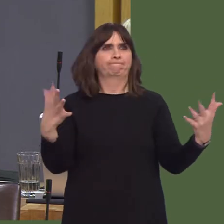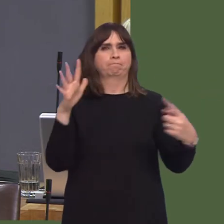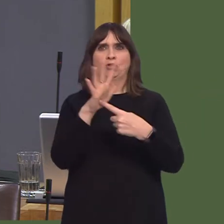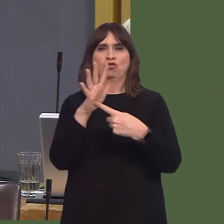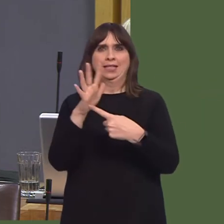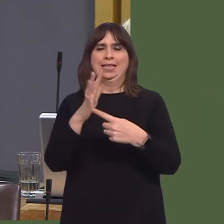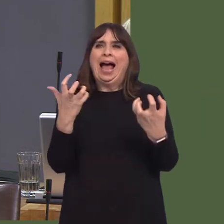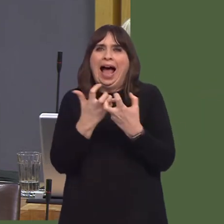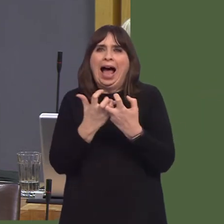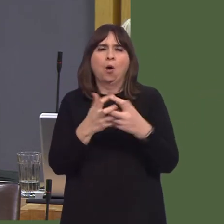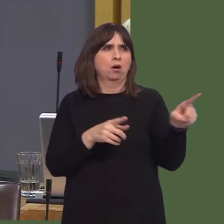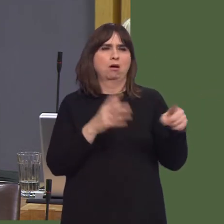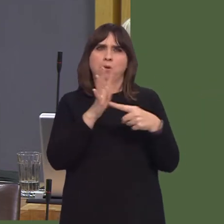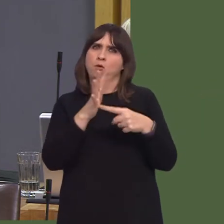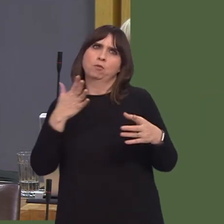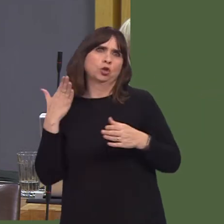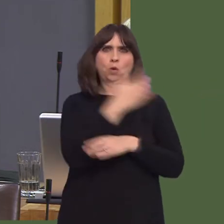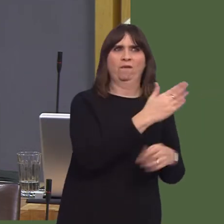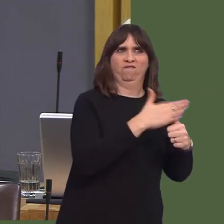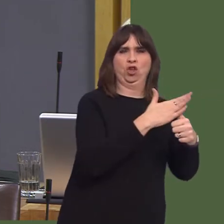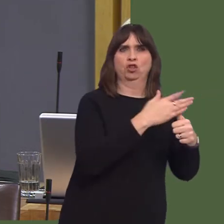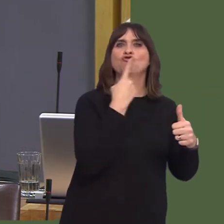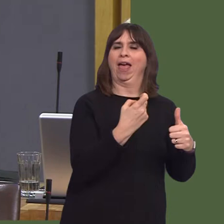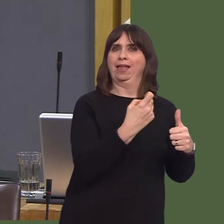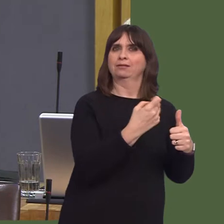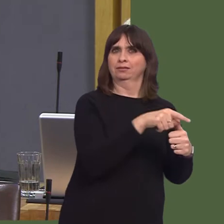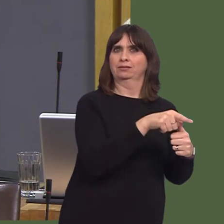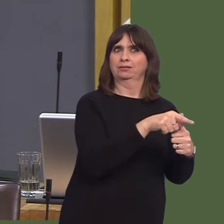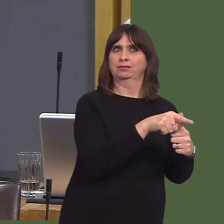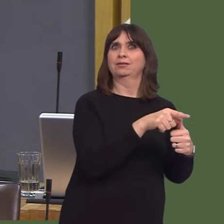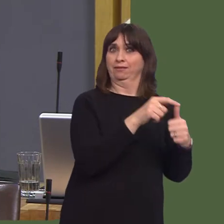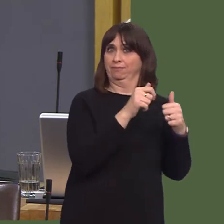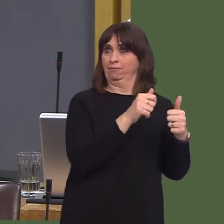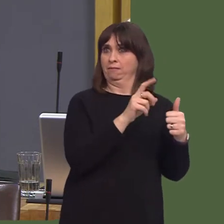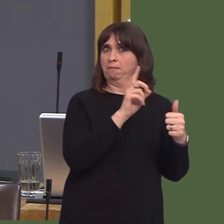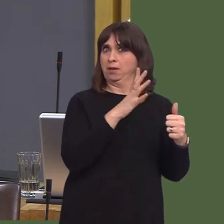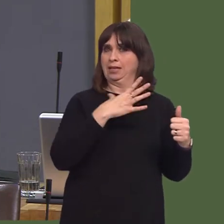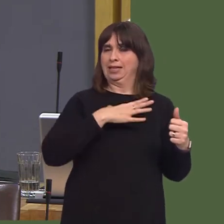So, will the First Minister give a commitment to put pressure again on Openreach to inform